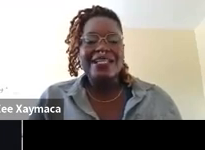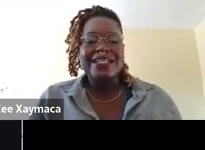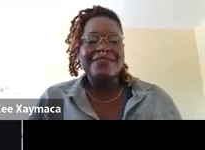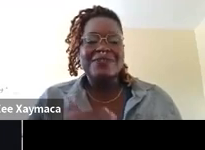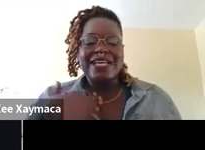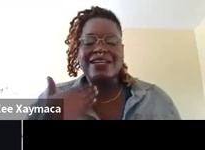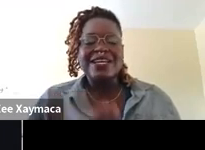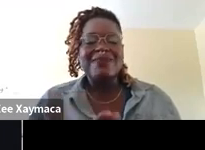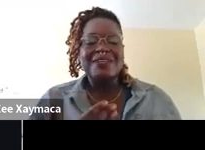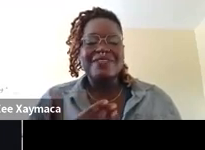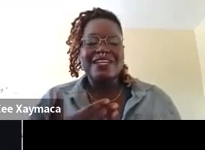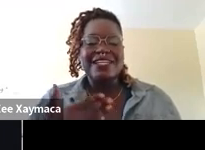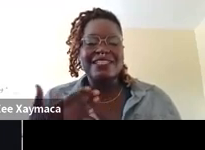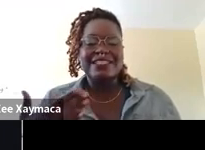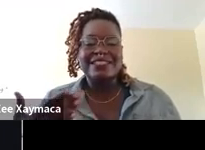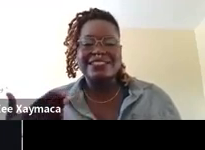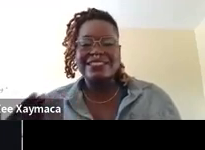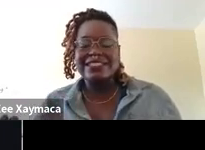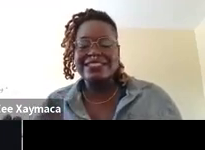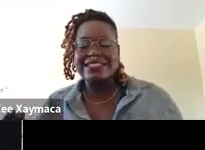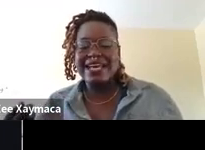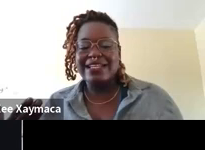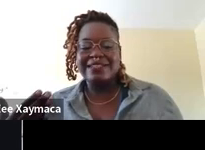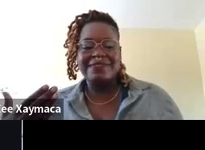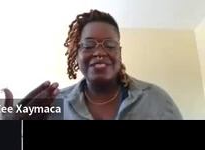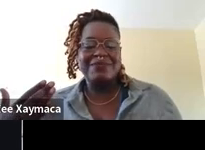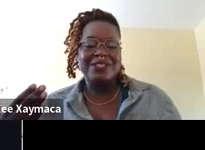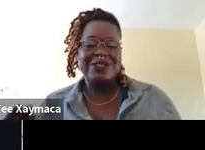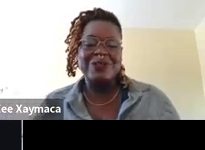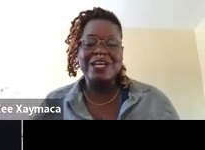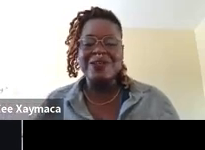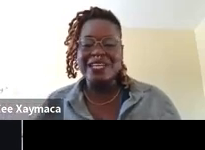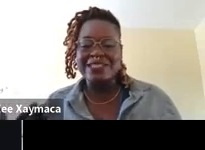And if you cannot hear me, if there are any needs that if you need me to slow down,